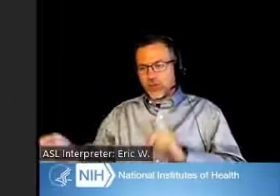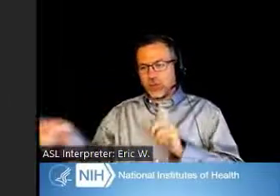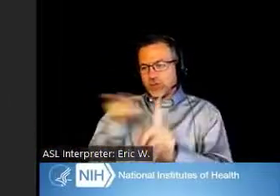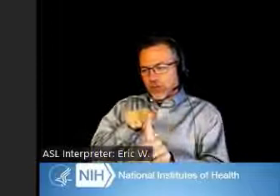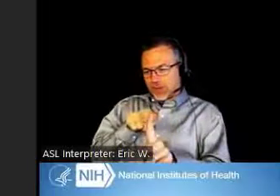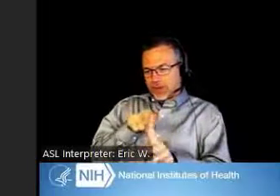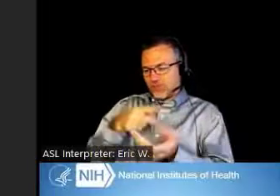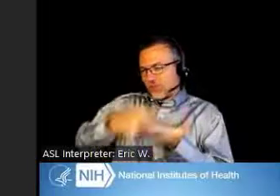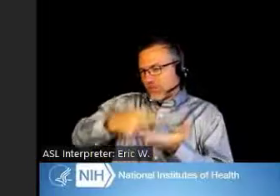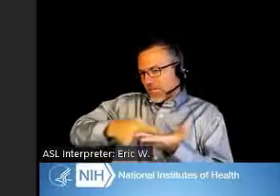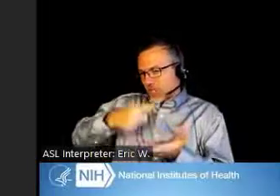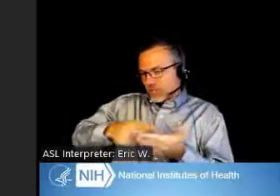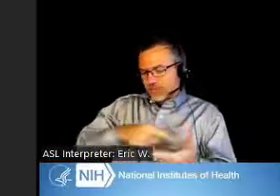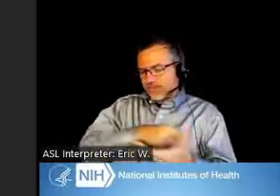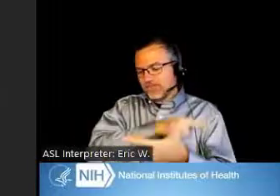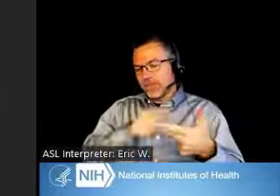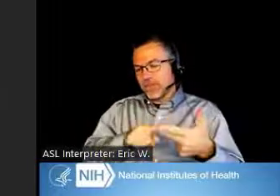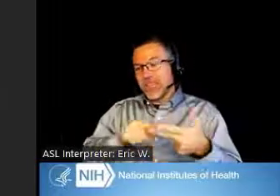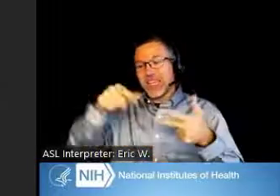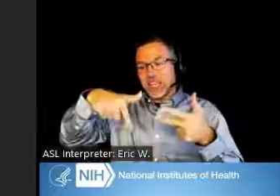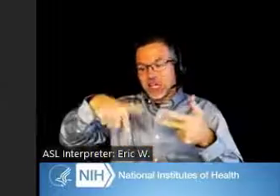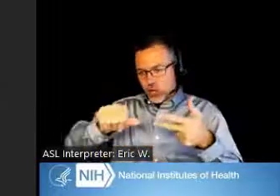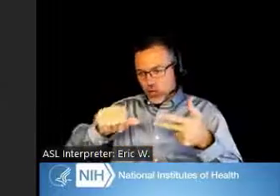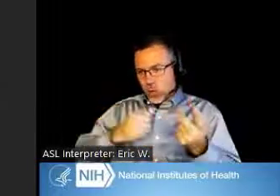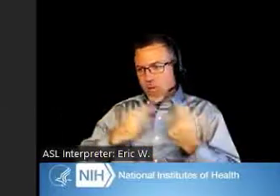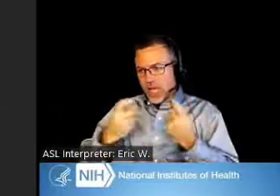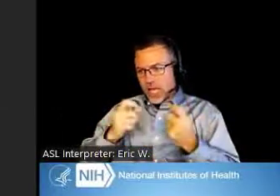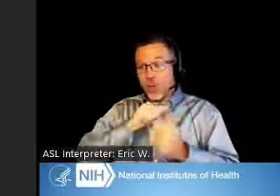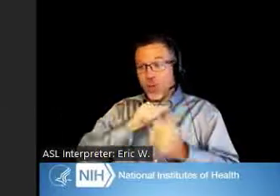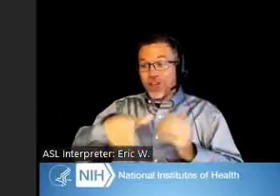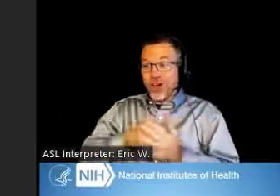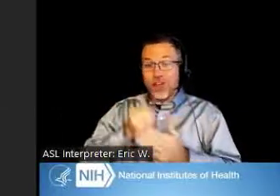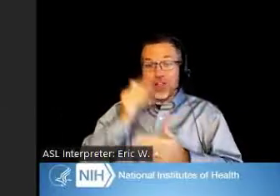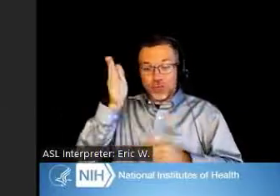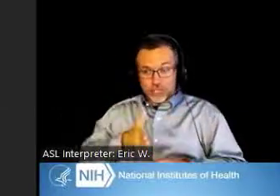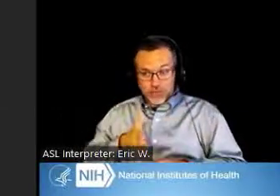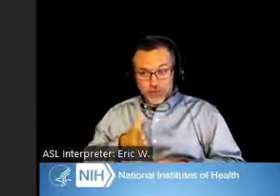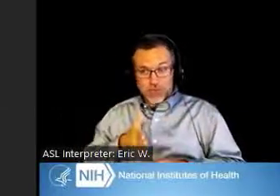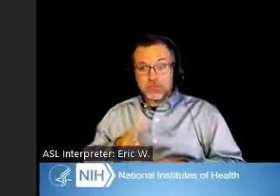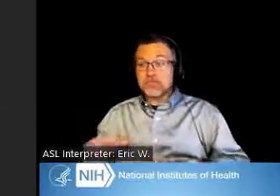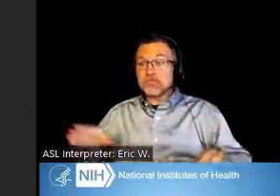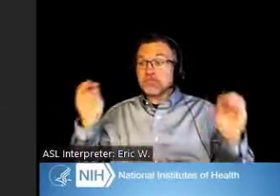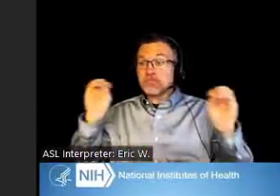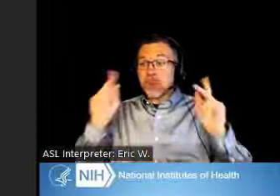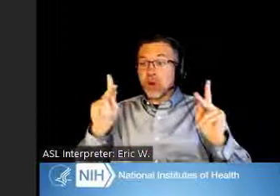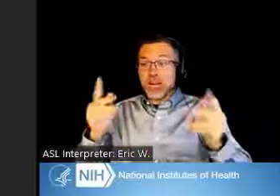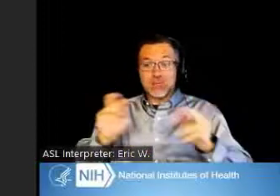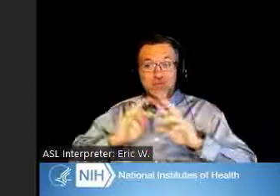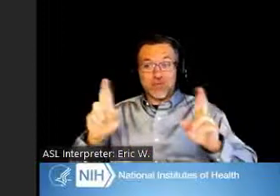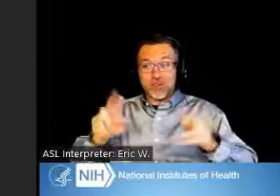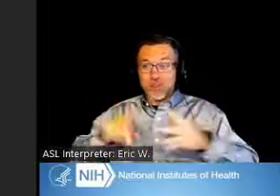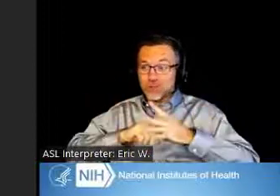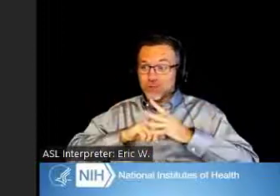We will then end with a Q&A will all of the presenters. All righty. I think we're ready to get started, so, yeah.